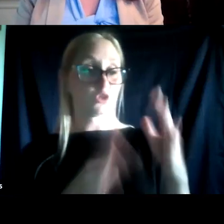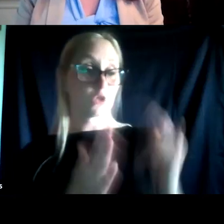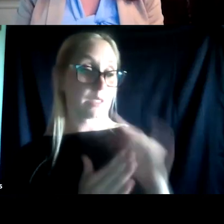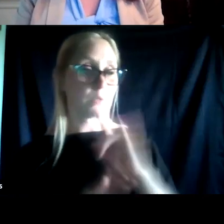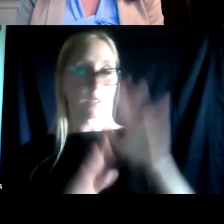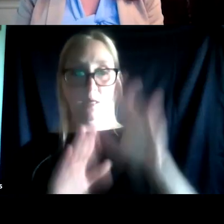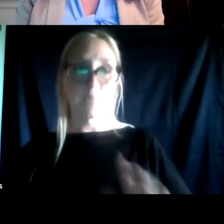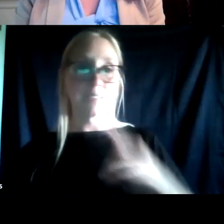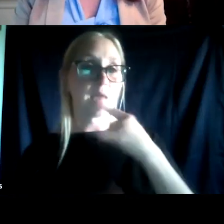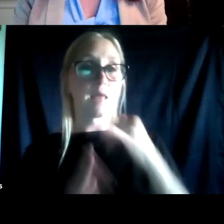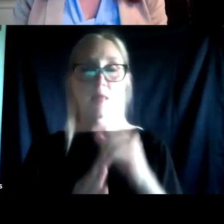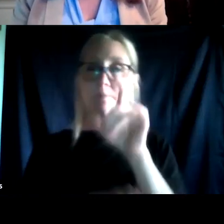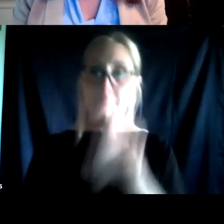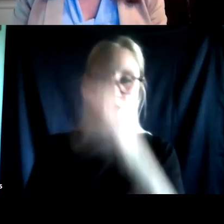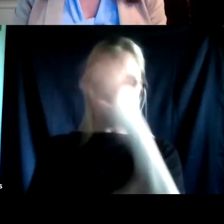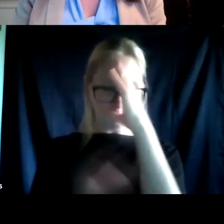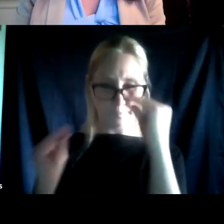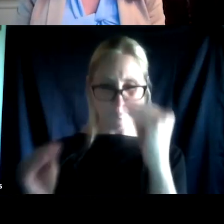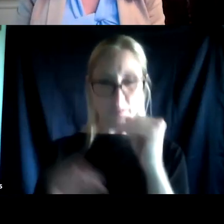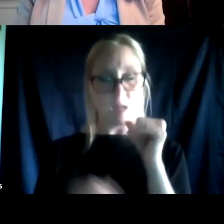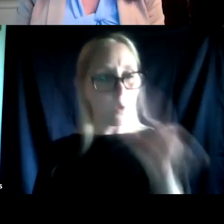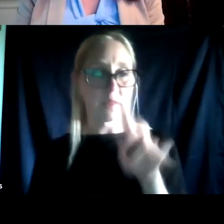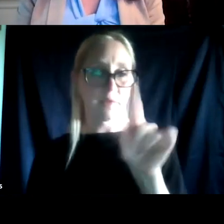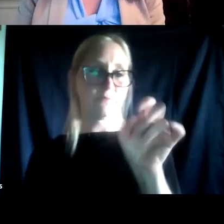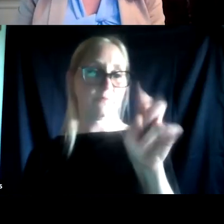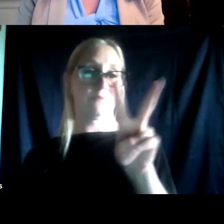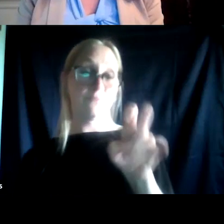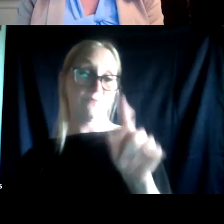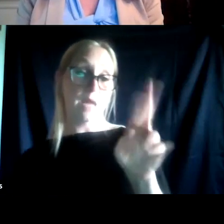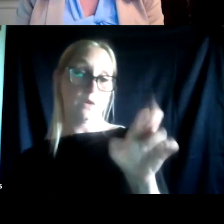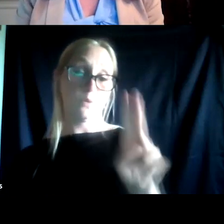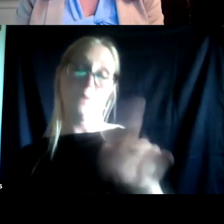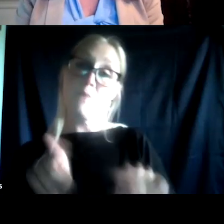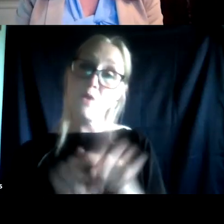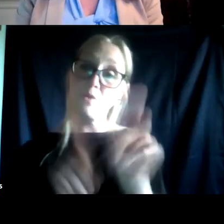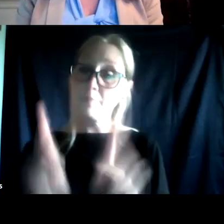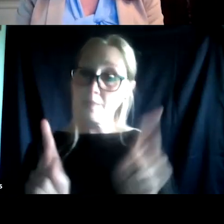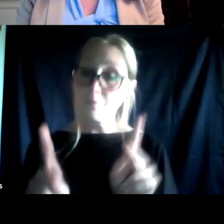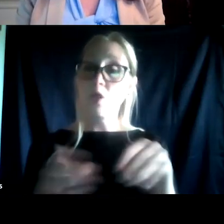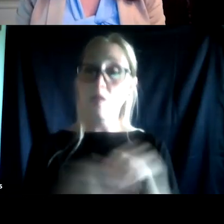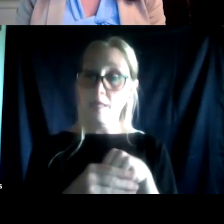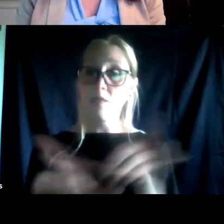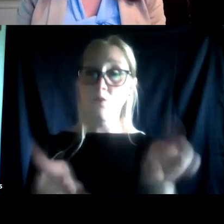are educated, not just the veterans, but that the people who are in the courtroom touching these patients are educated